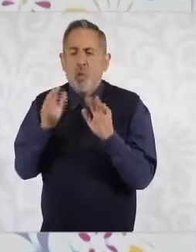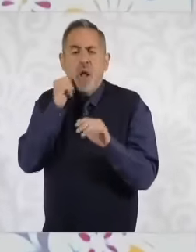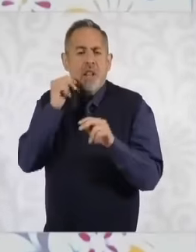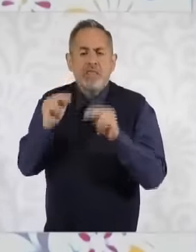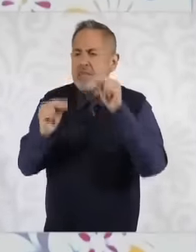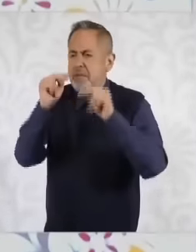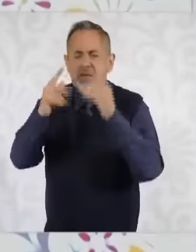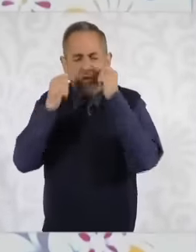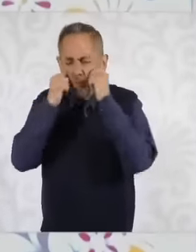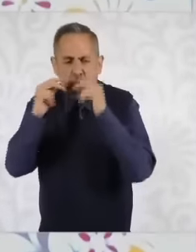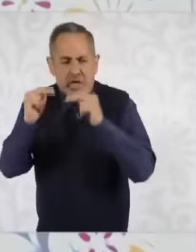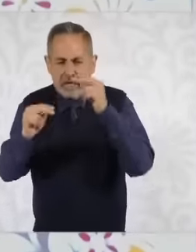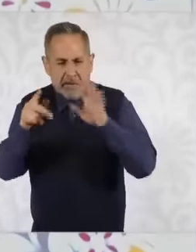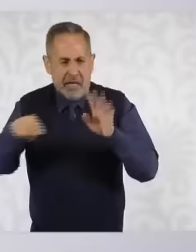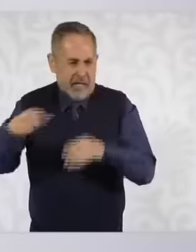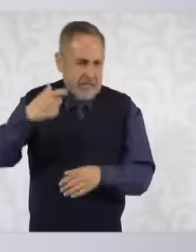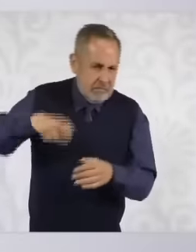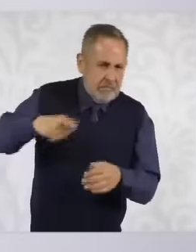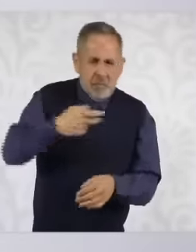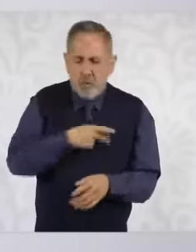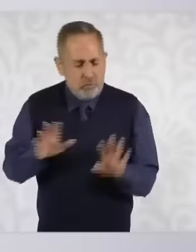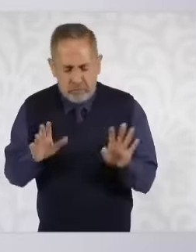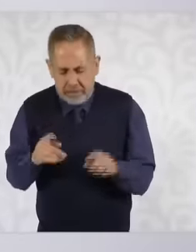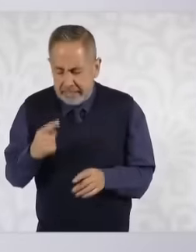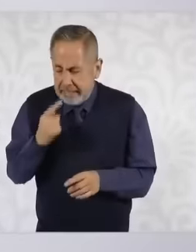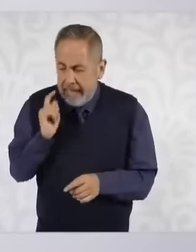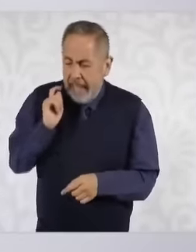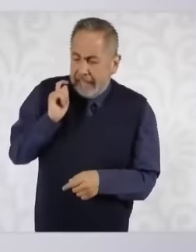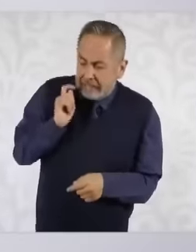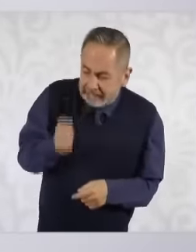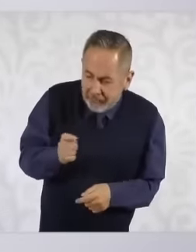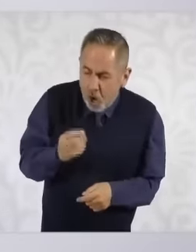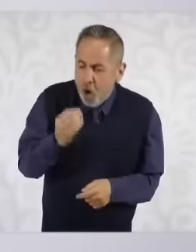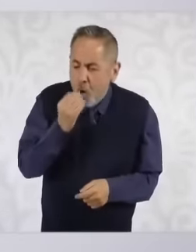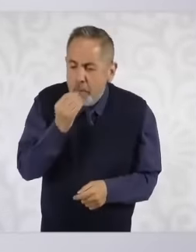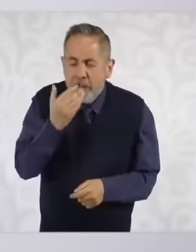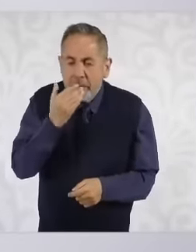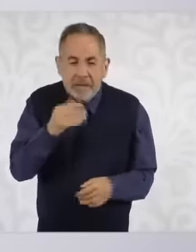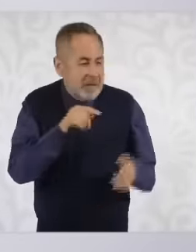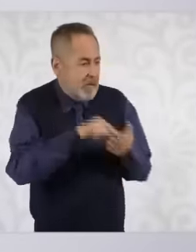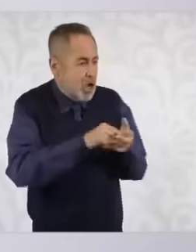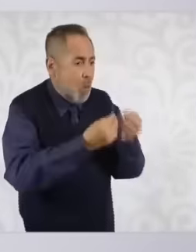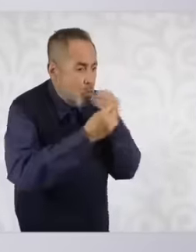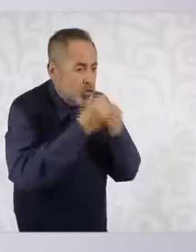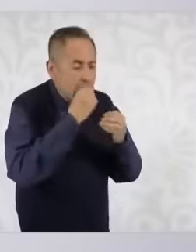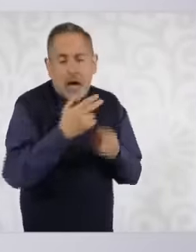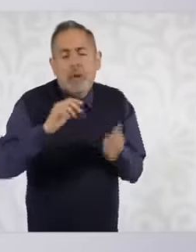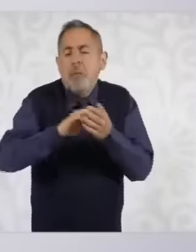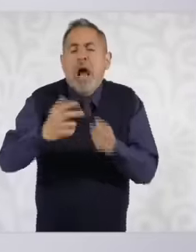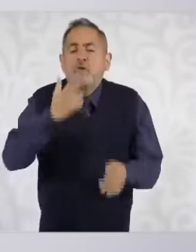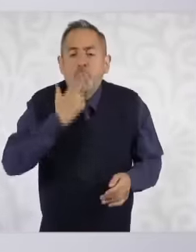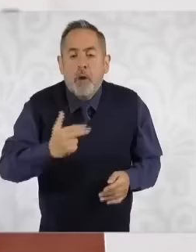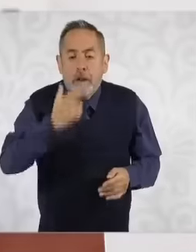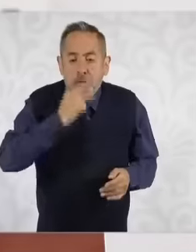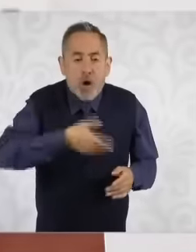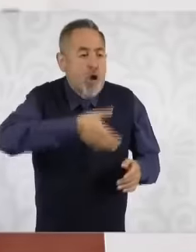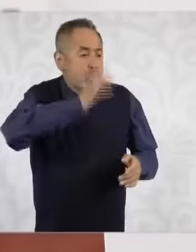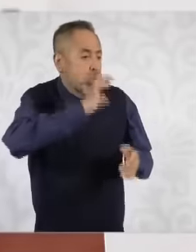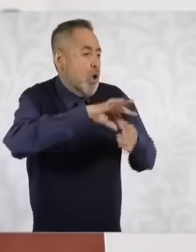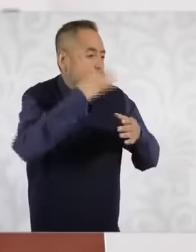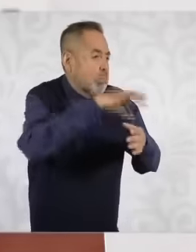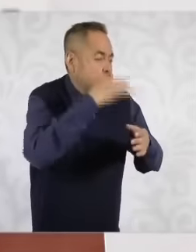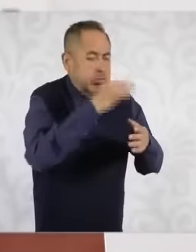our socioeconomic level, know what it means to eat so much sugar, let us know what it means to eat